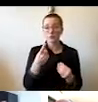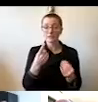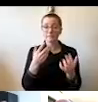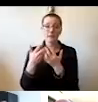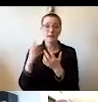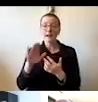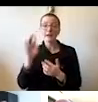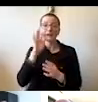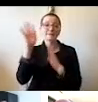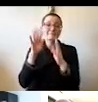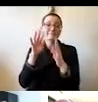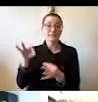and their strength of character.